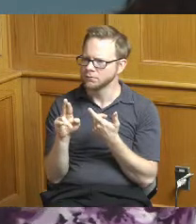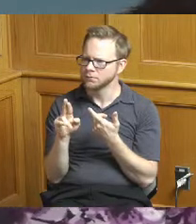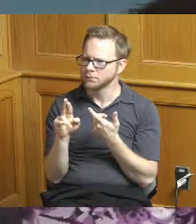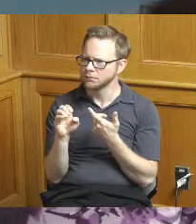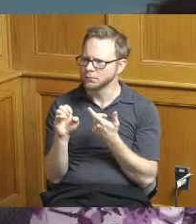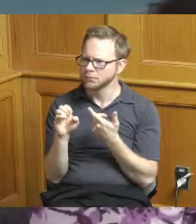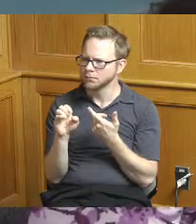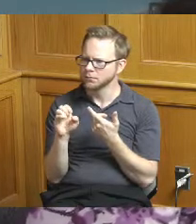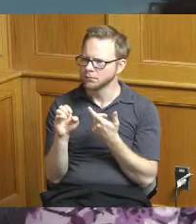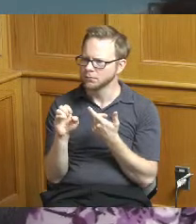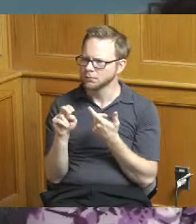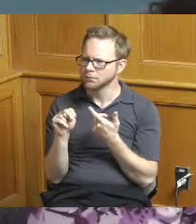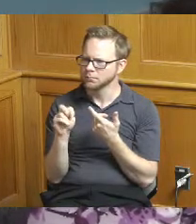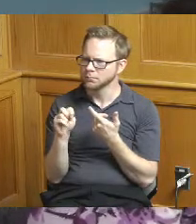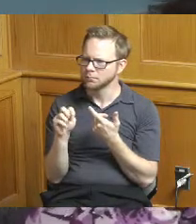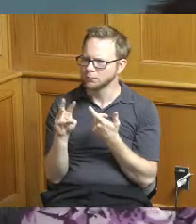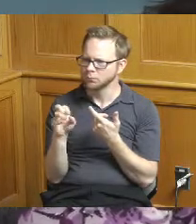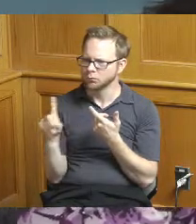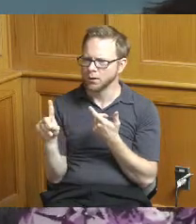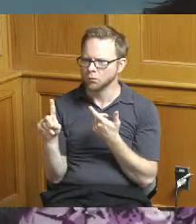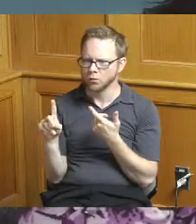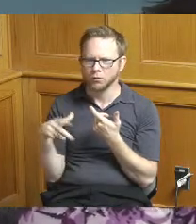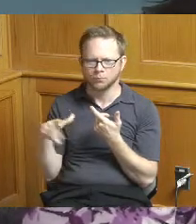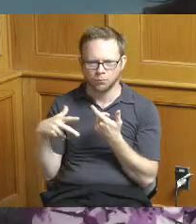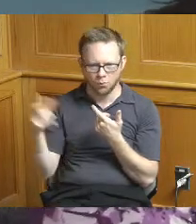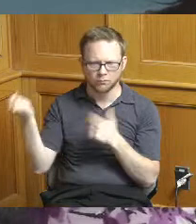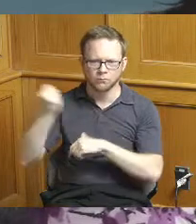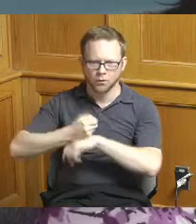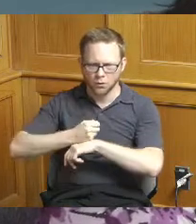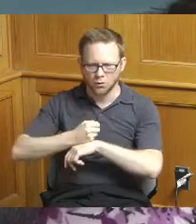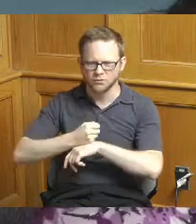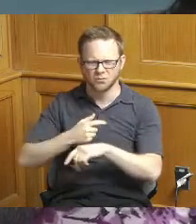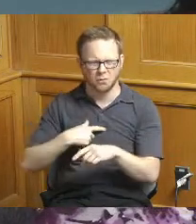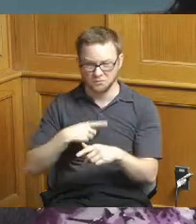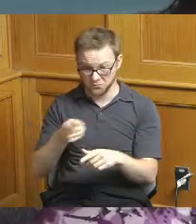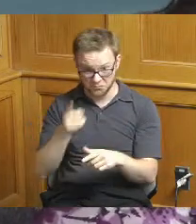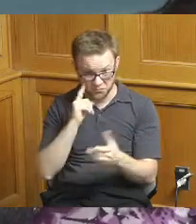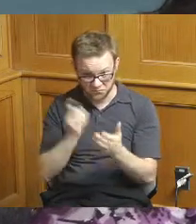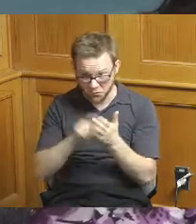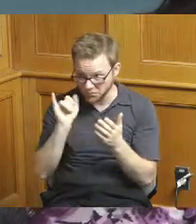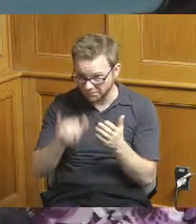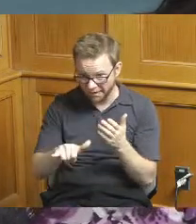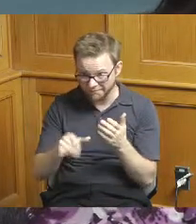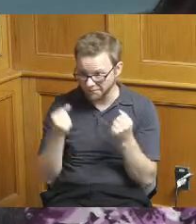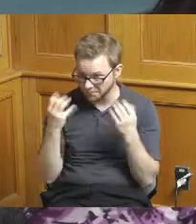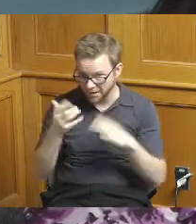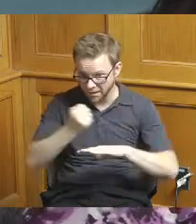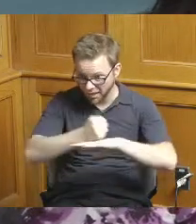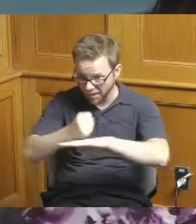just to know like is there a trend of us losing bowling alleys and what's kind of going on most